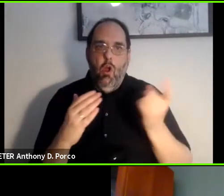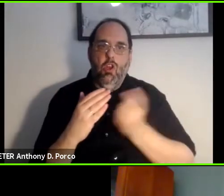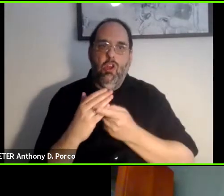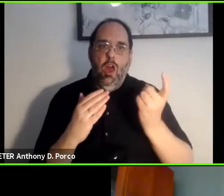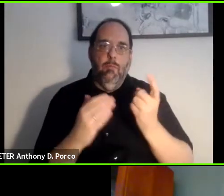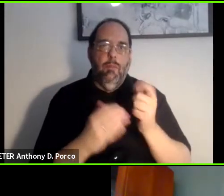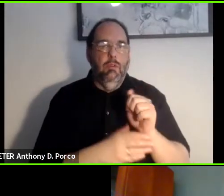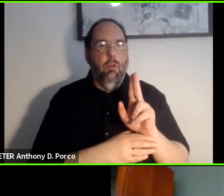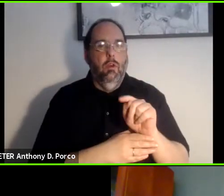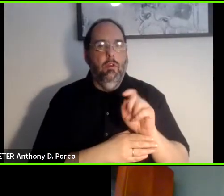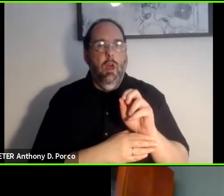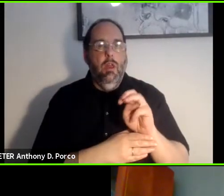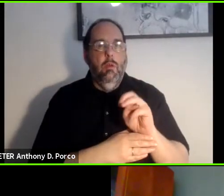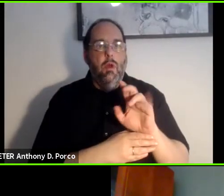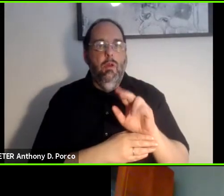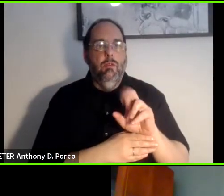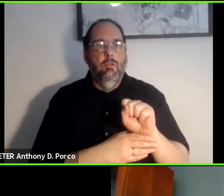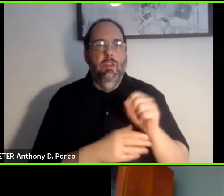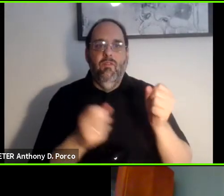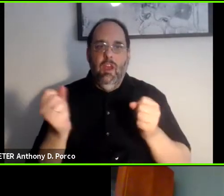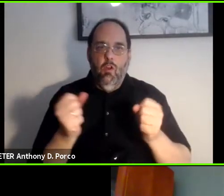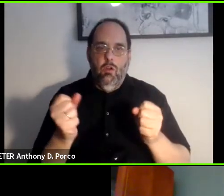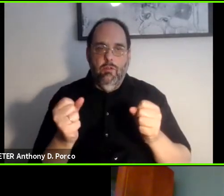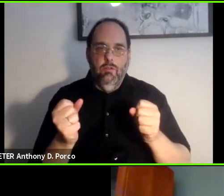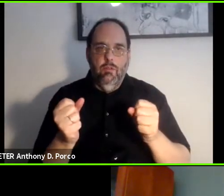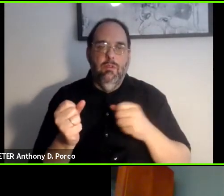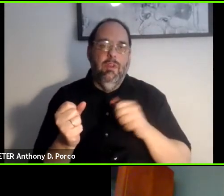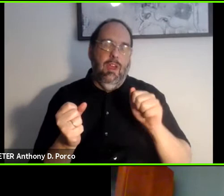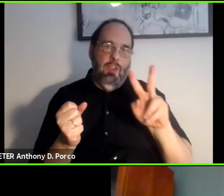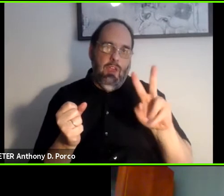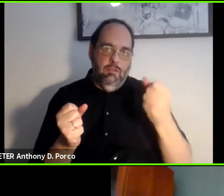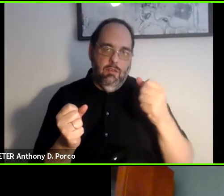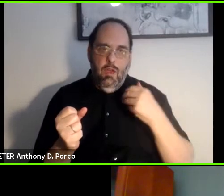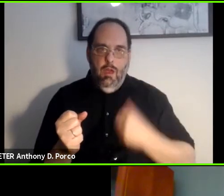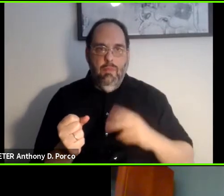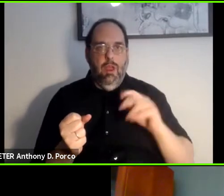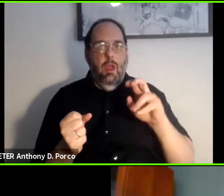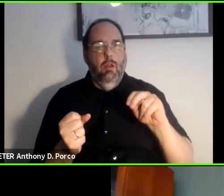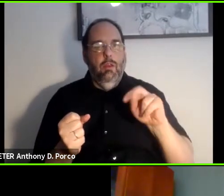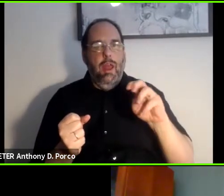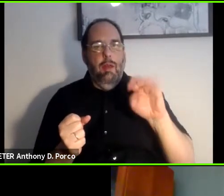I am Karen Tamley, a public member of the Access Board. We are very pleased by the